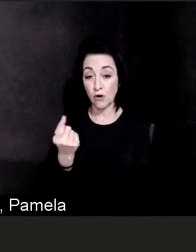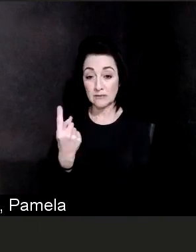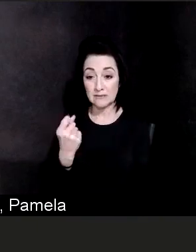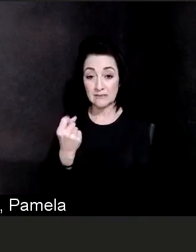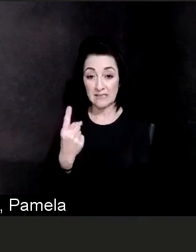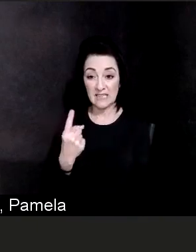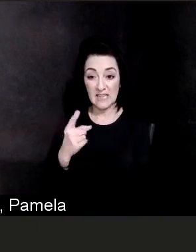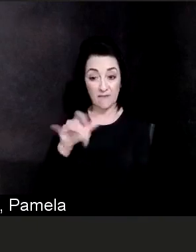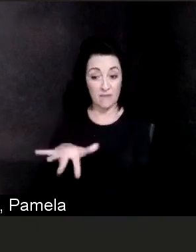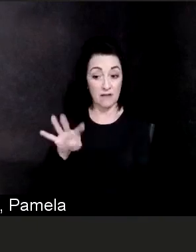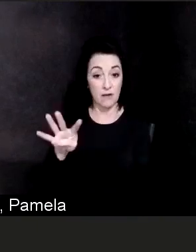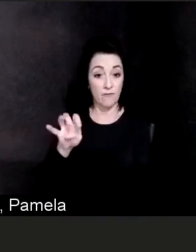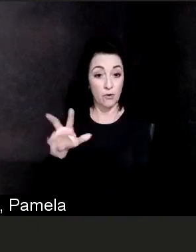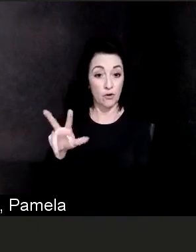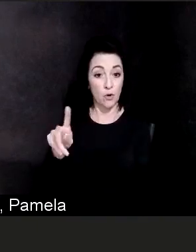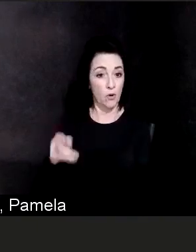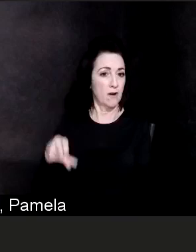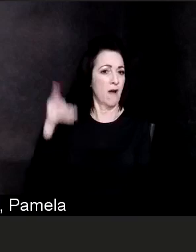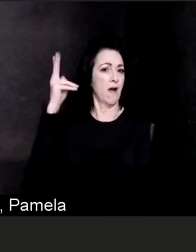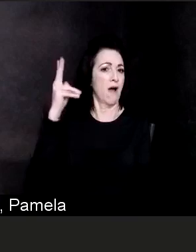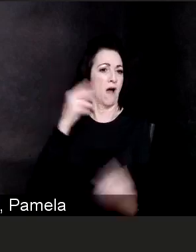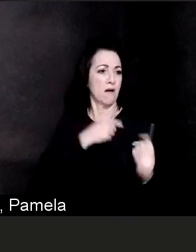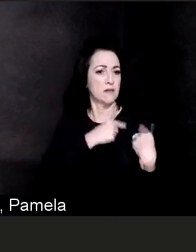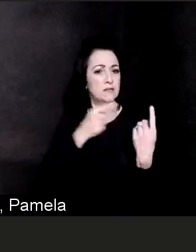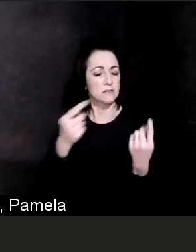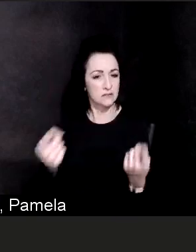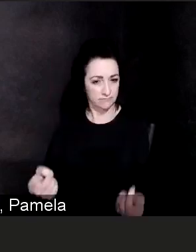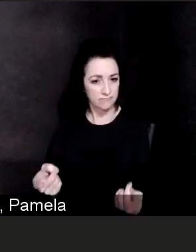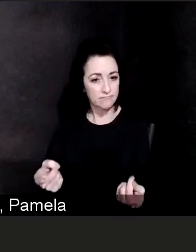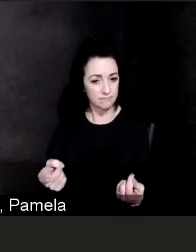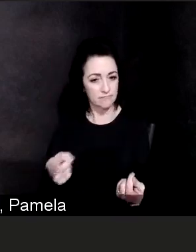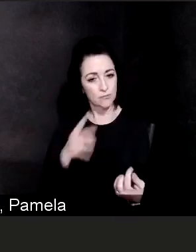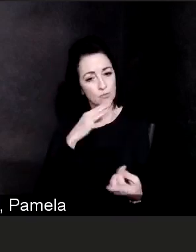of Delaware residents requiring hospitalization for COVID.